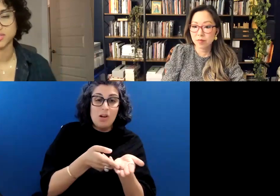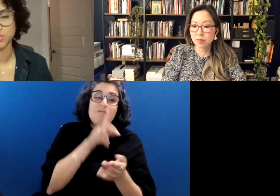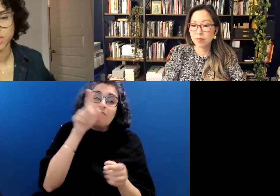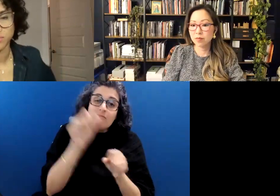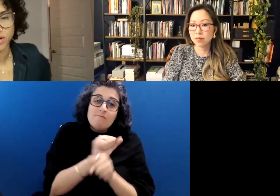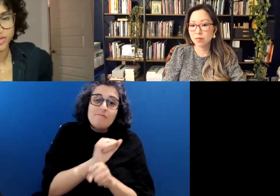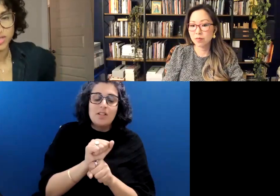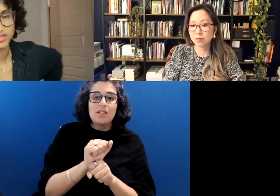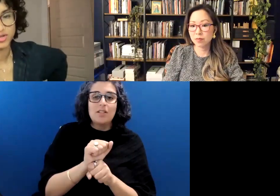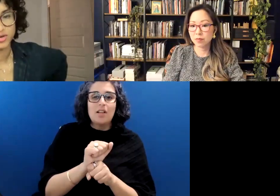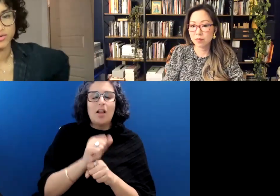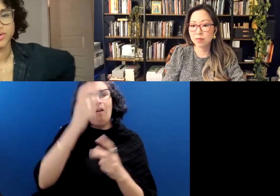takes to be imperfect.